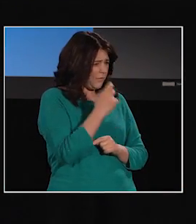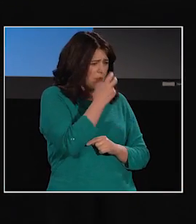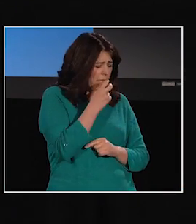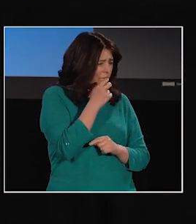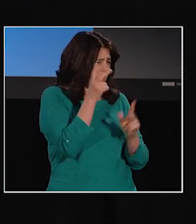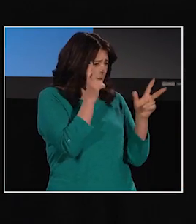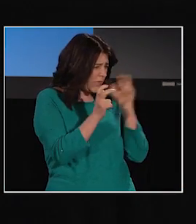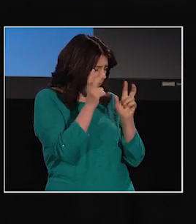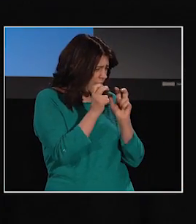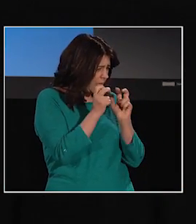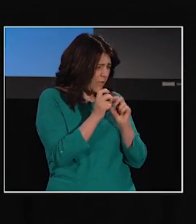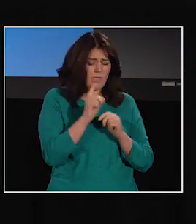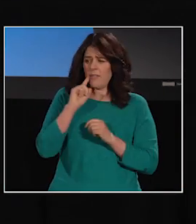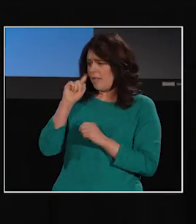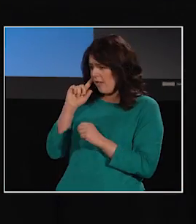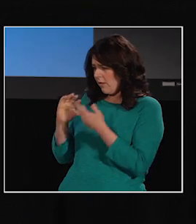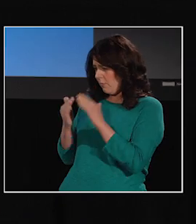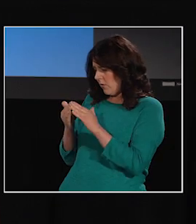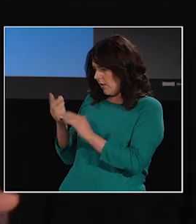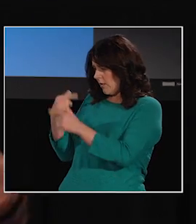and the Deaf community and sign language,